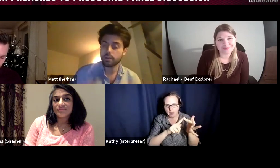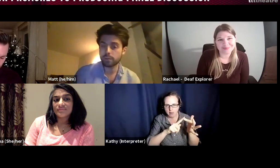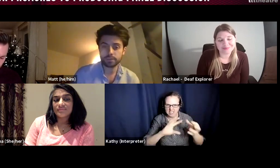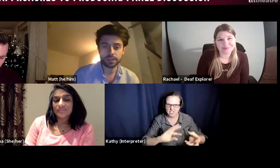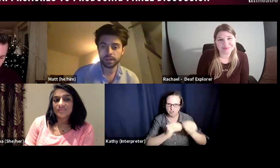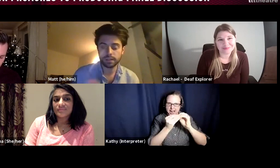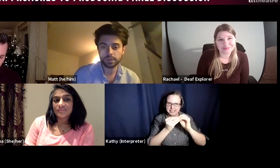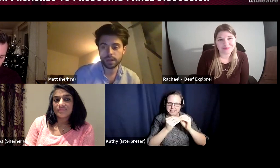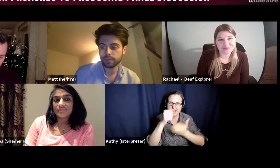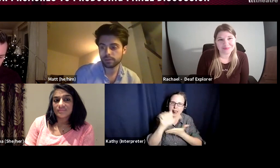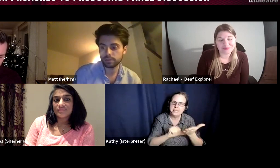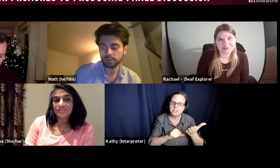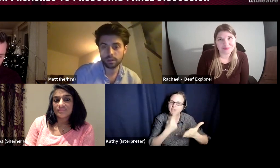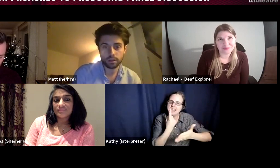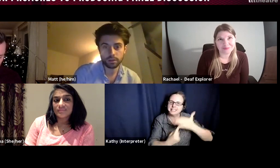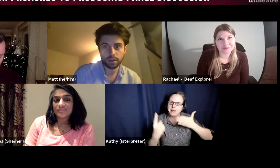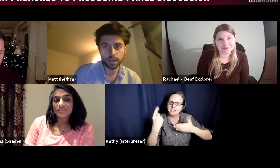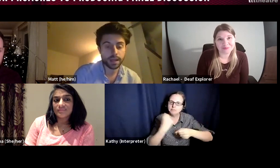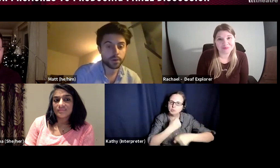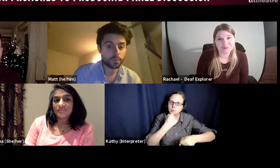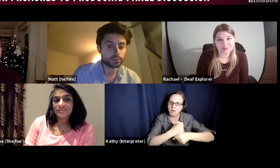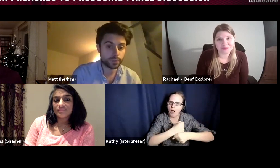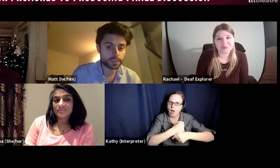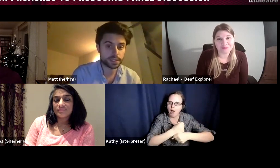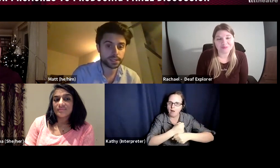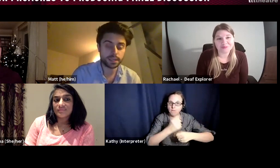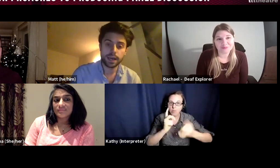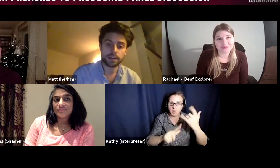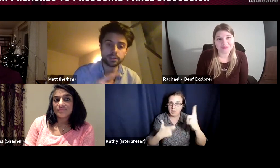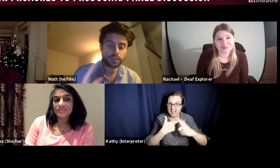it might be slightly different now, but you can look them up on Twitter and ask them